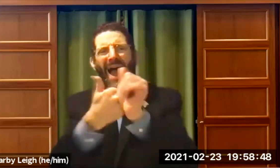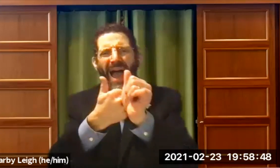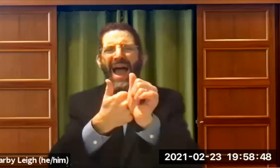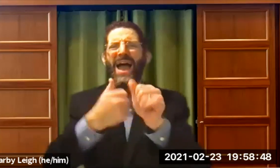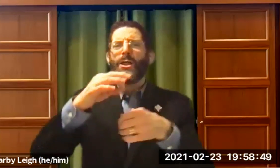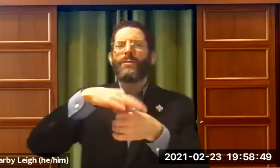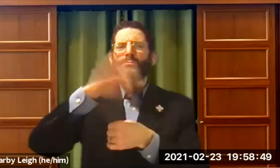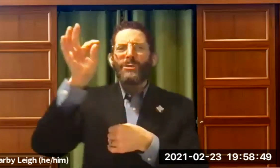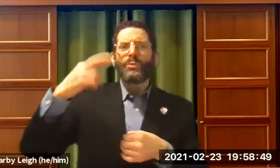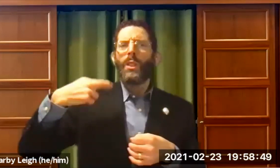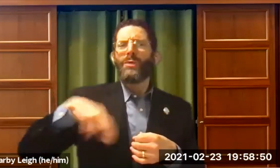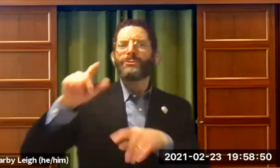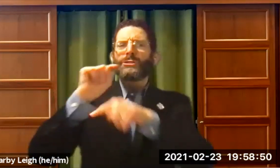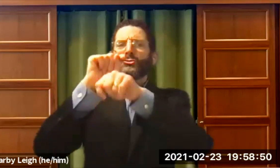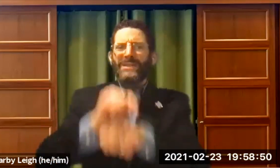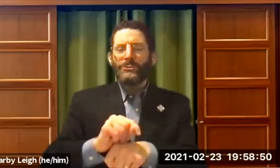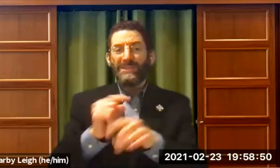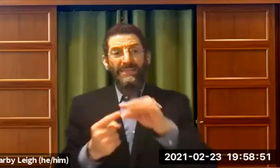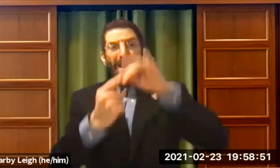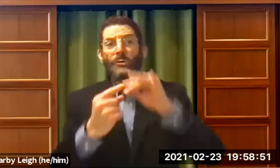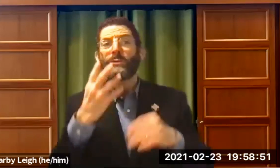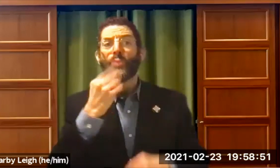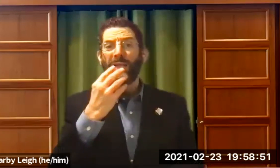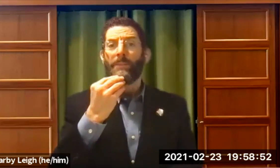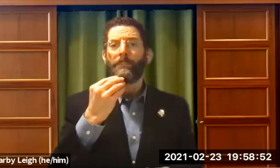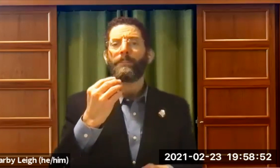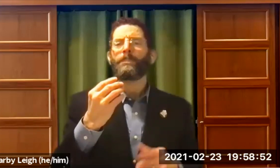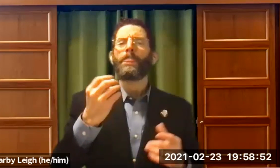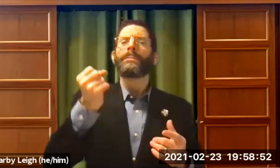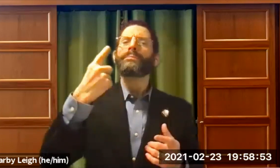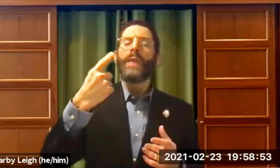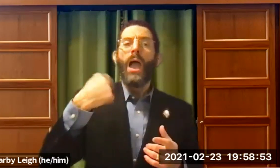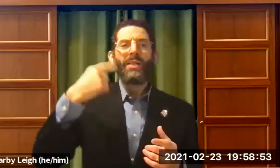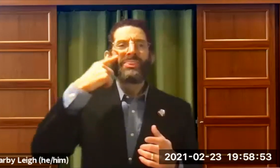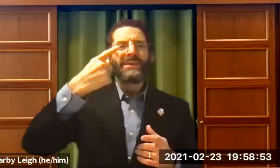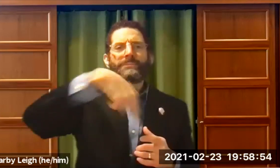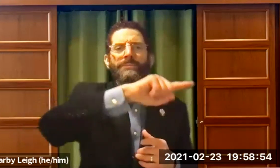I want to make a strong point behind the spirituality and the religion and the traditions.